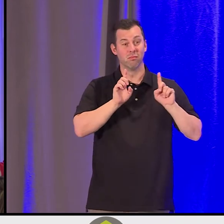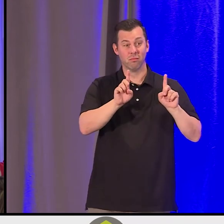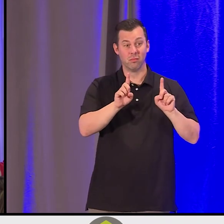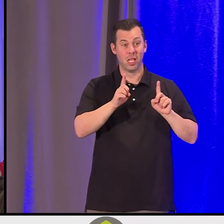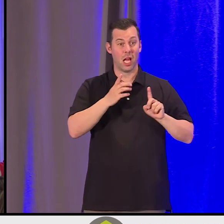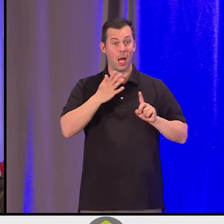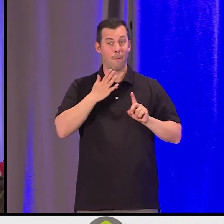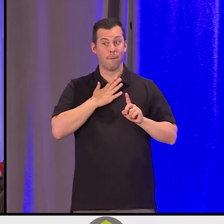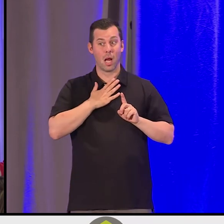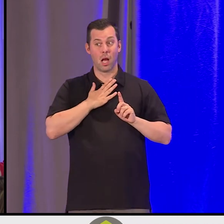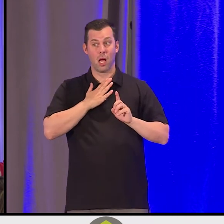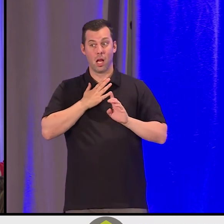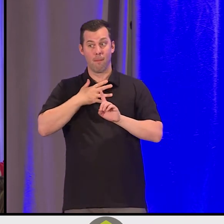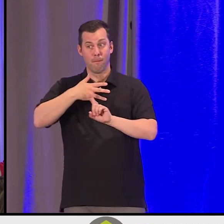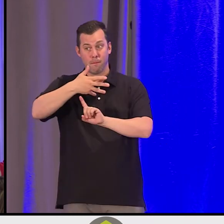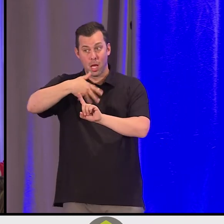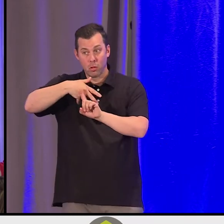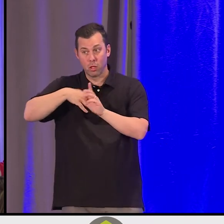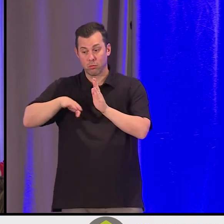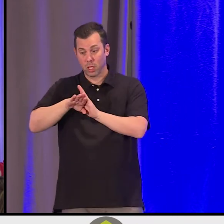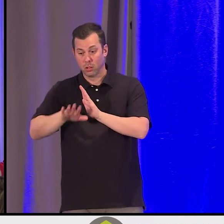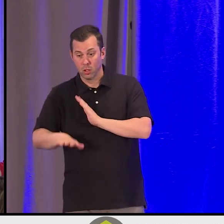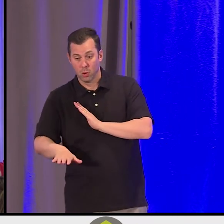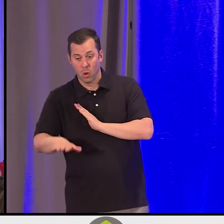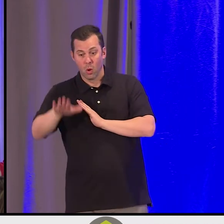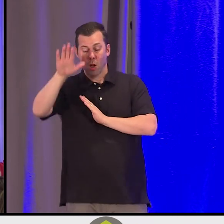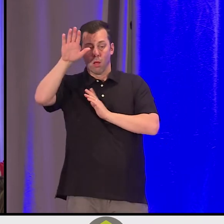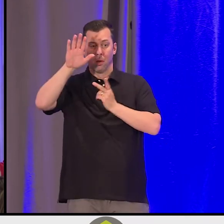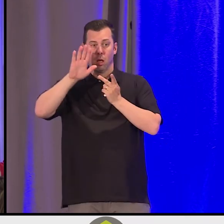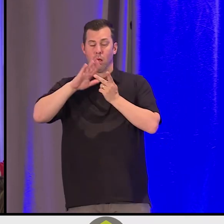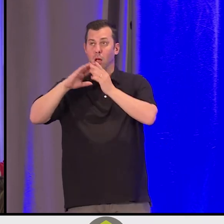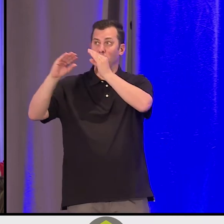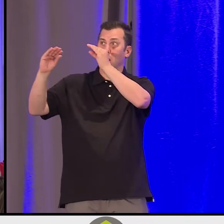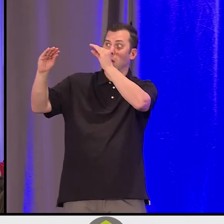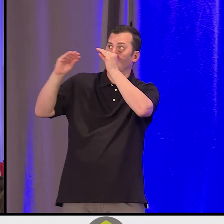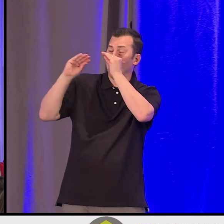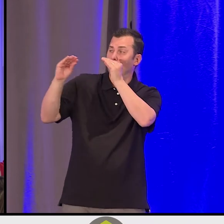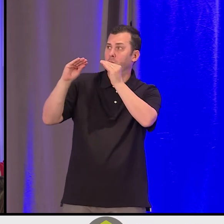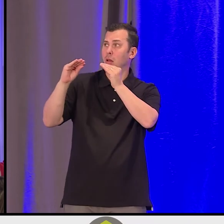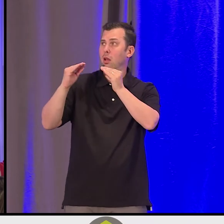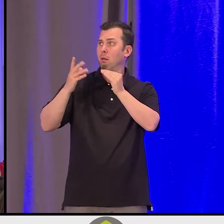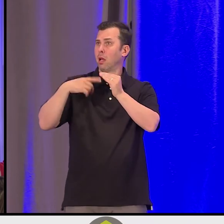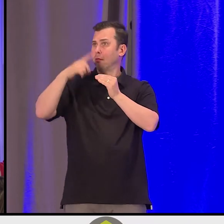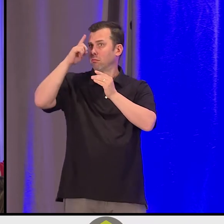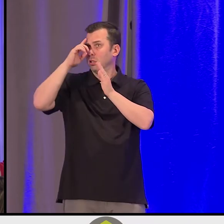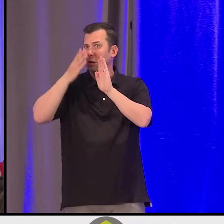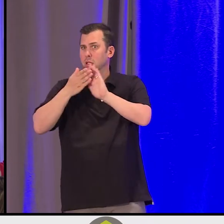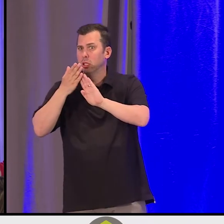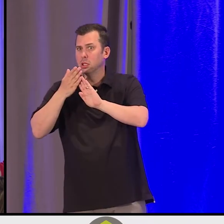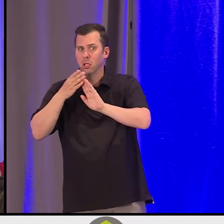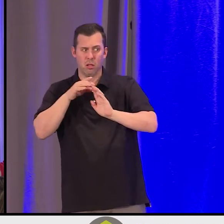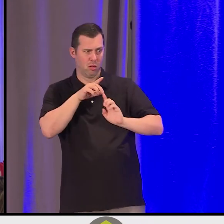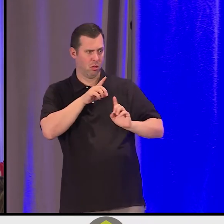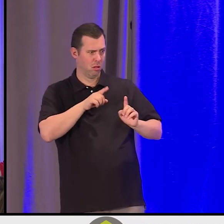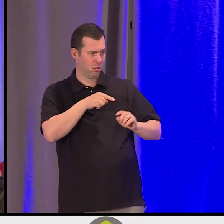my access to knowledge and how I formed the way that I see and my thoughts. What if they're completely different?